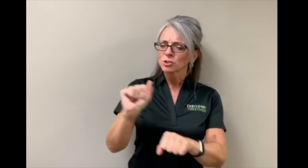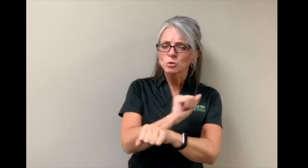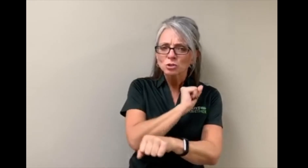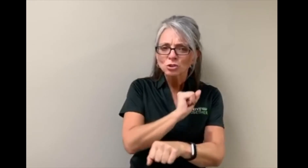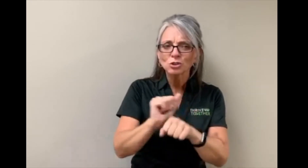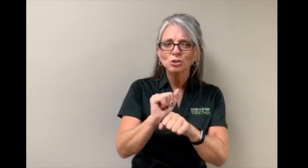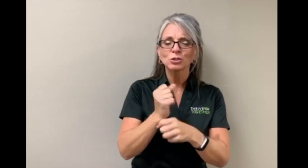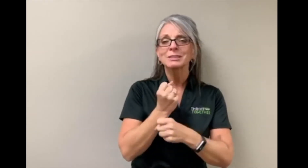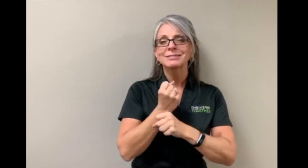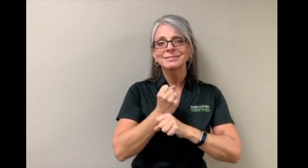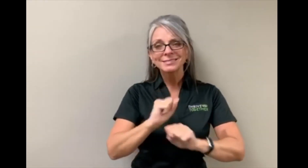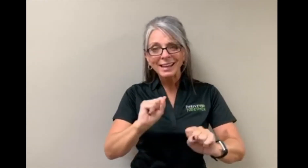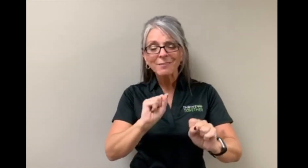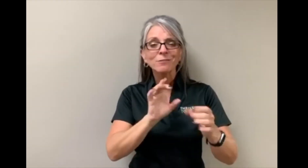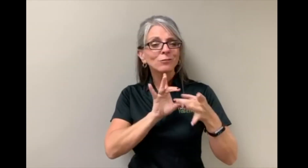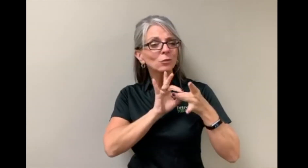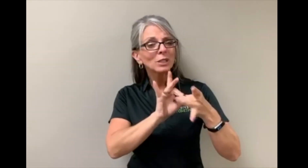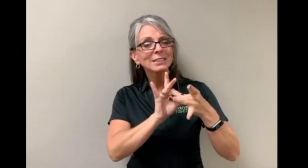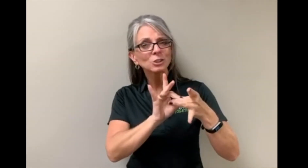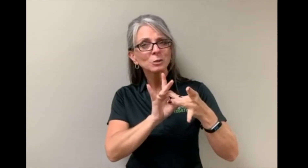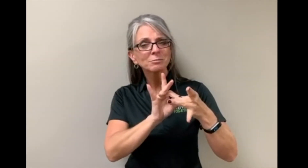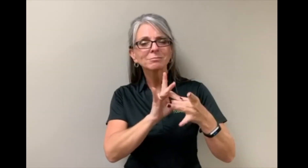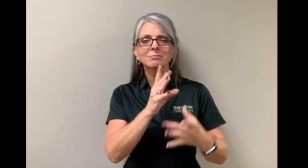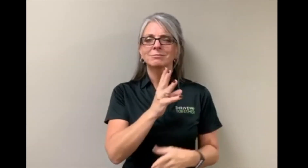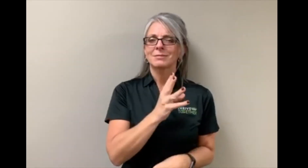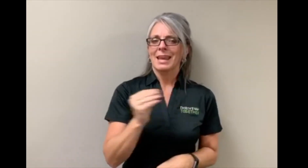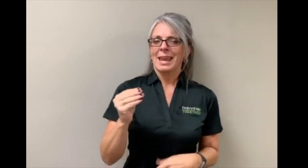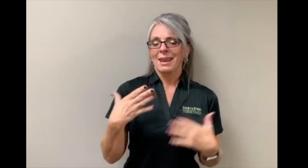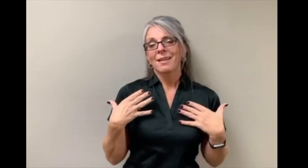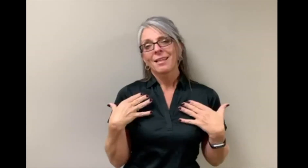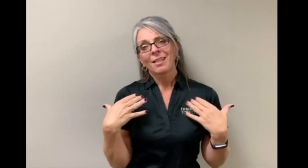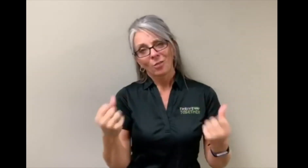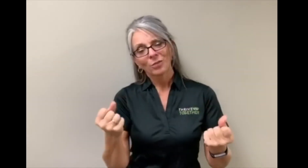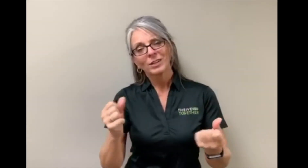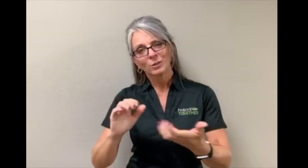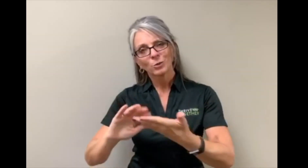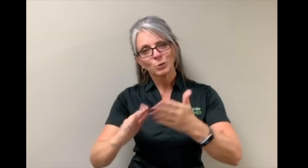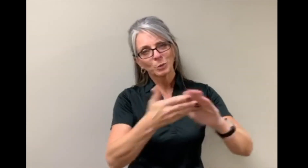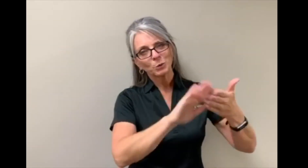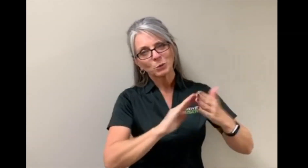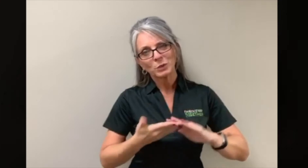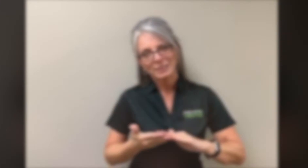to foster safe relationships and cultivate healthy communities.